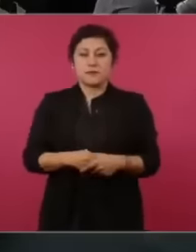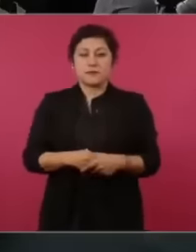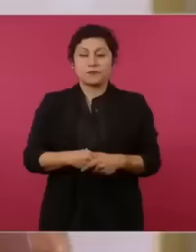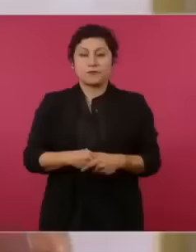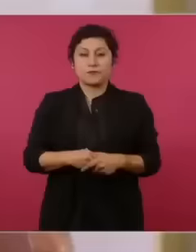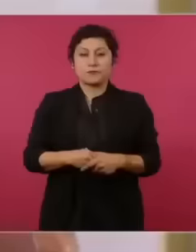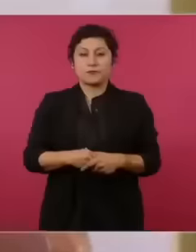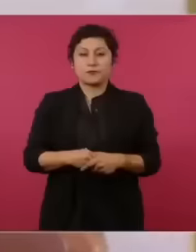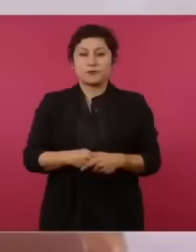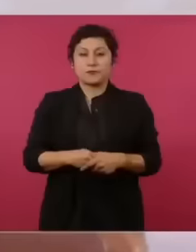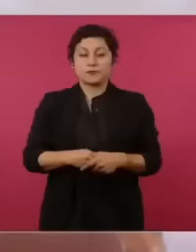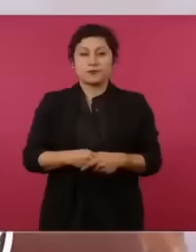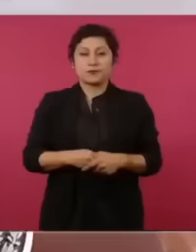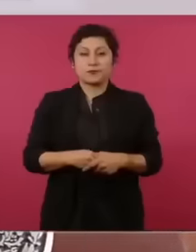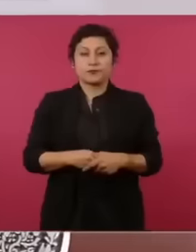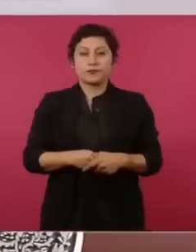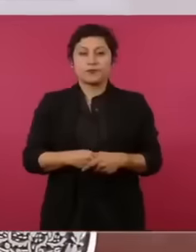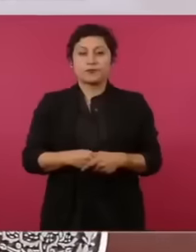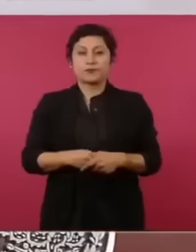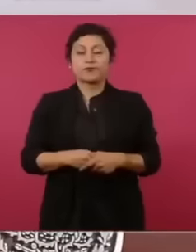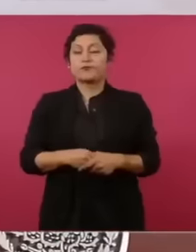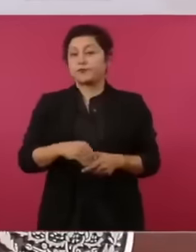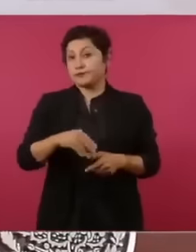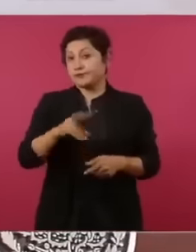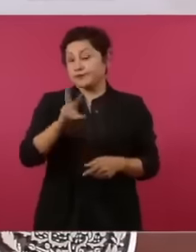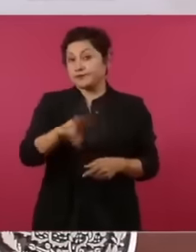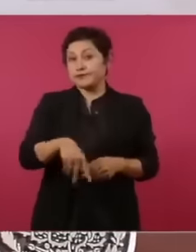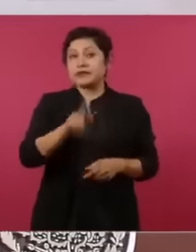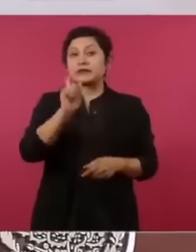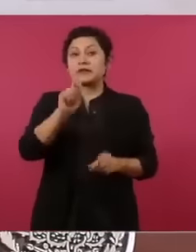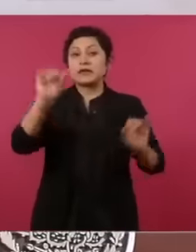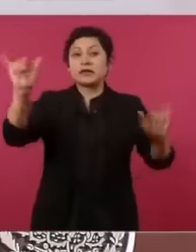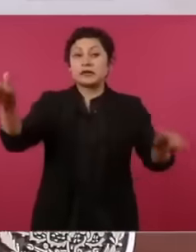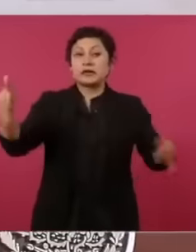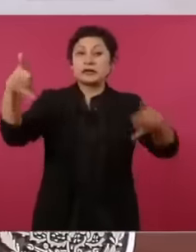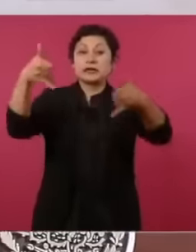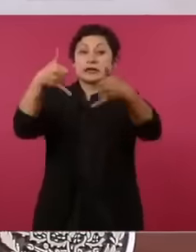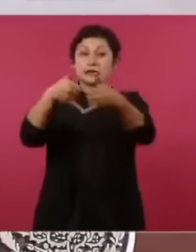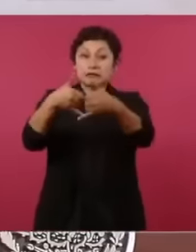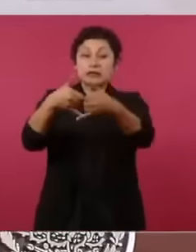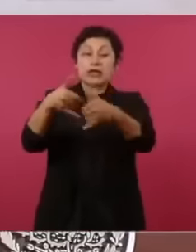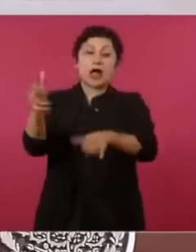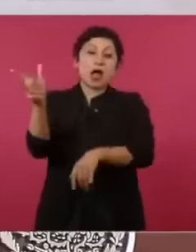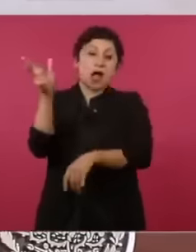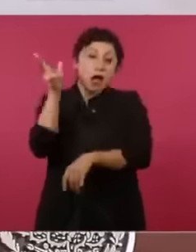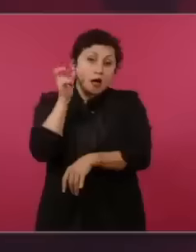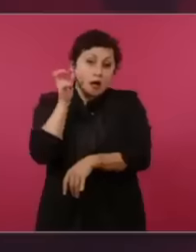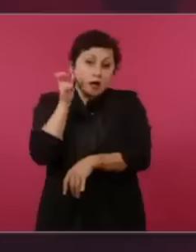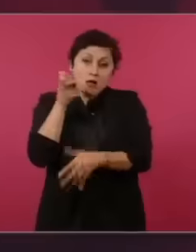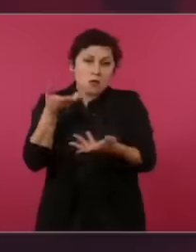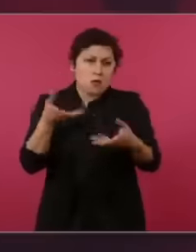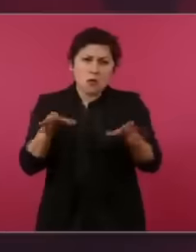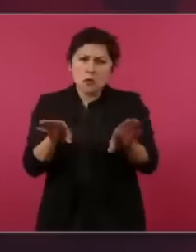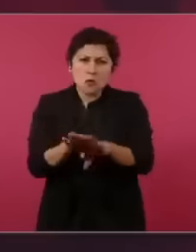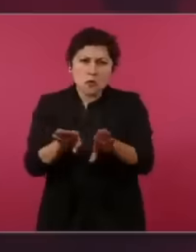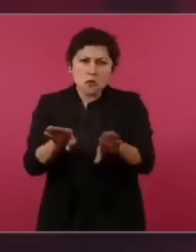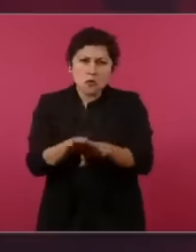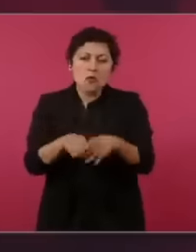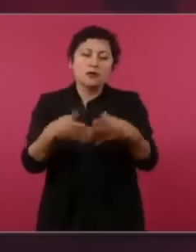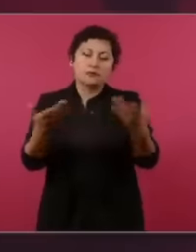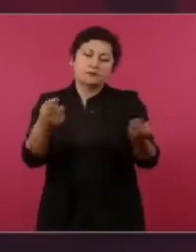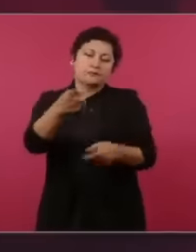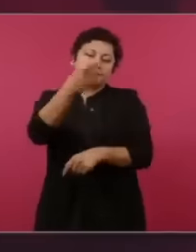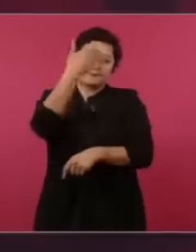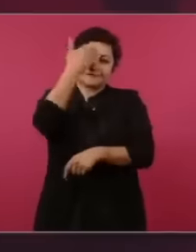This was a recording of those illegal ones that were made